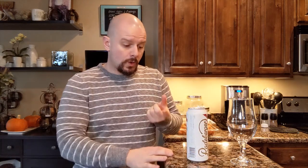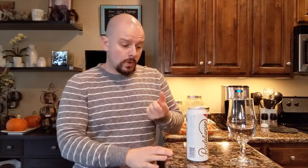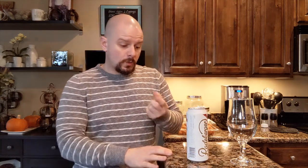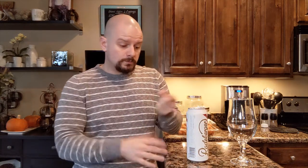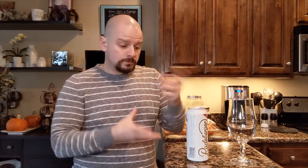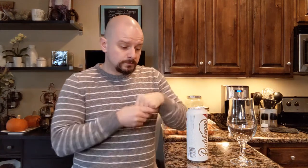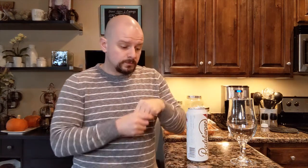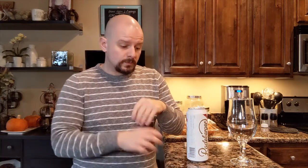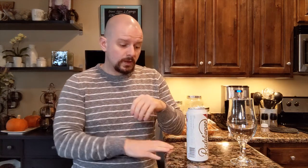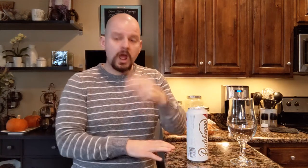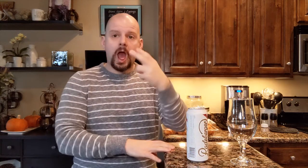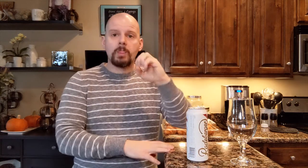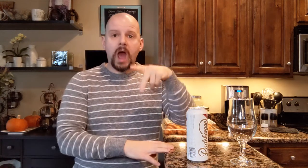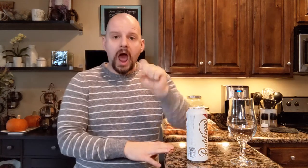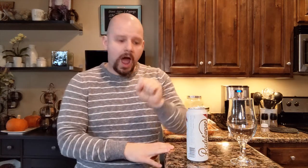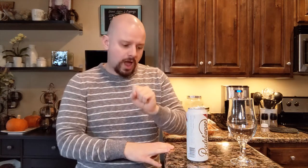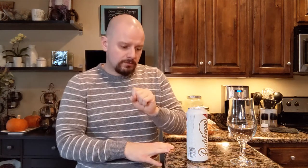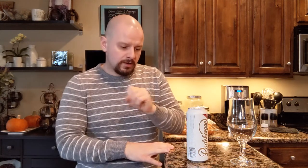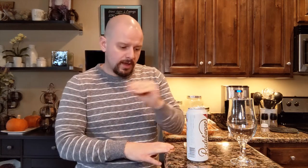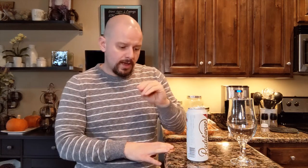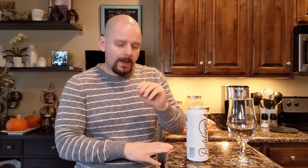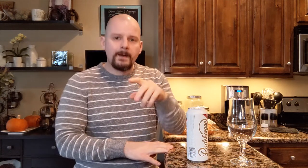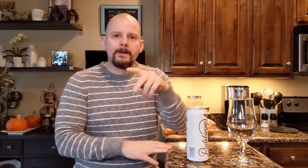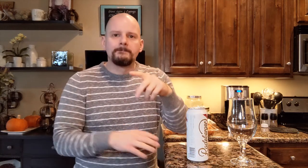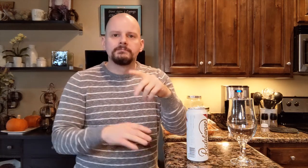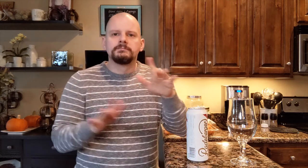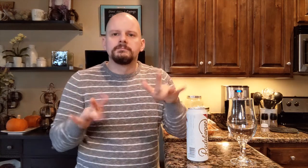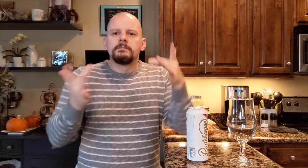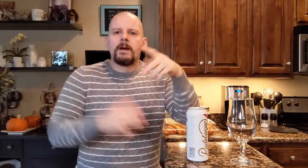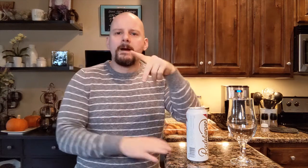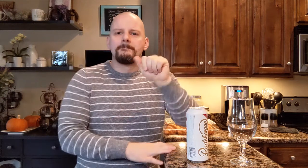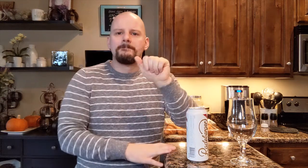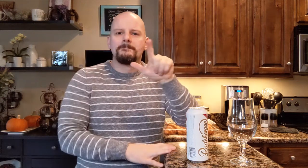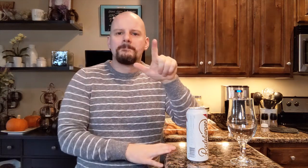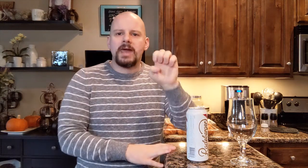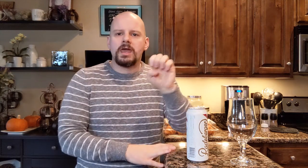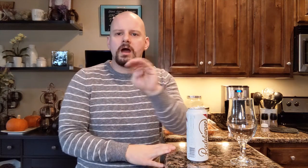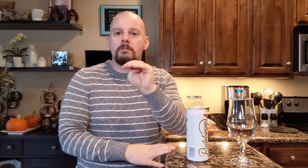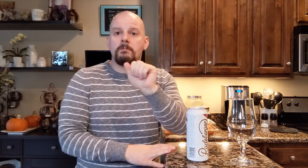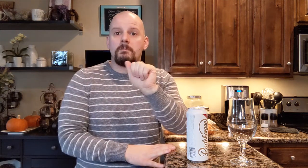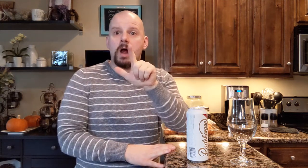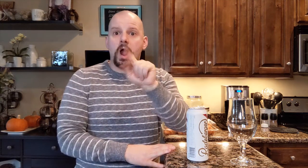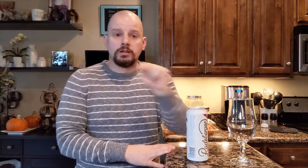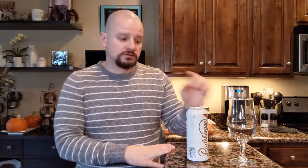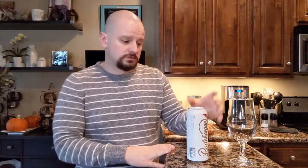It contains some hops and pale malt.